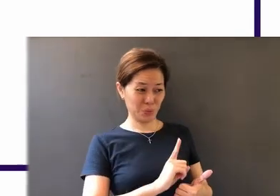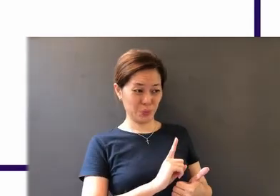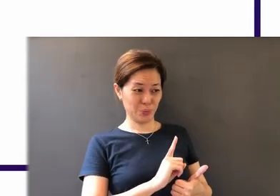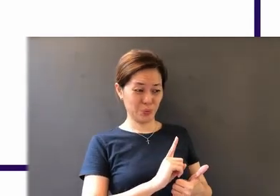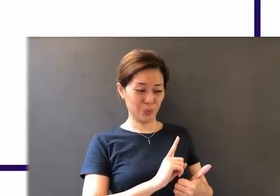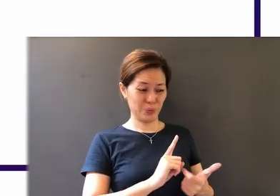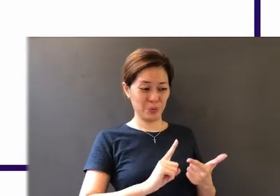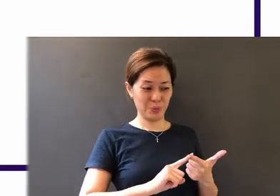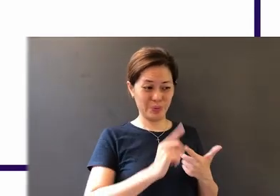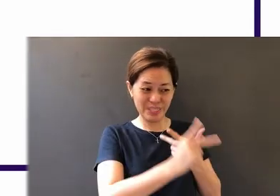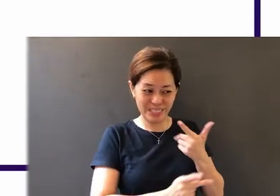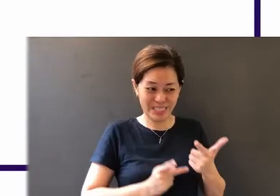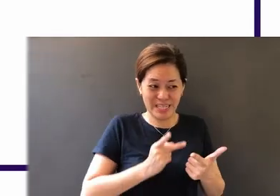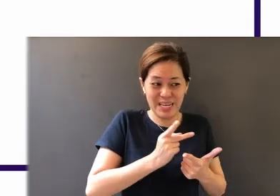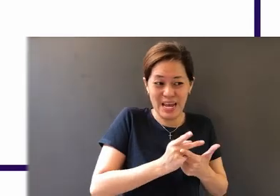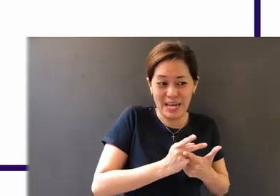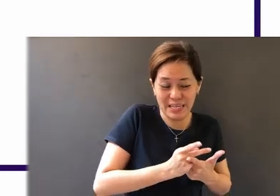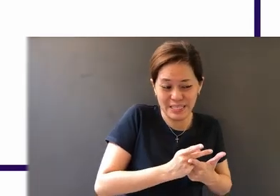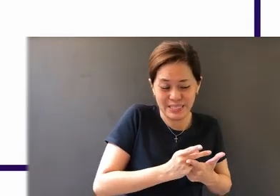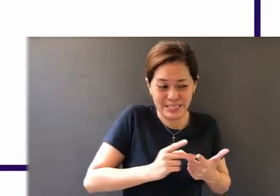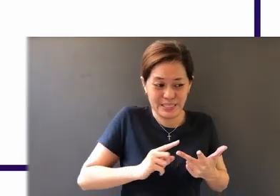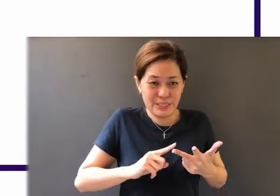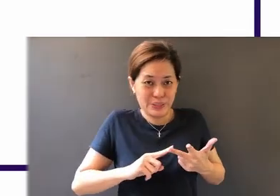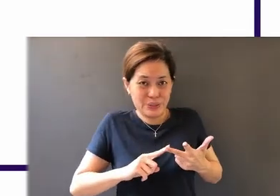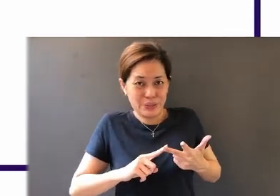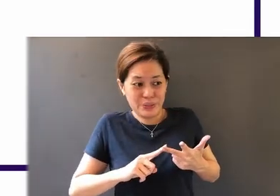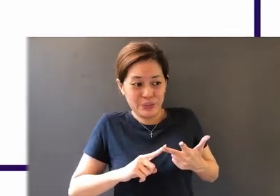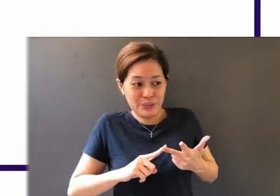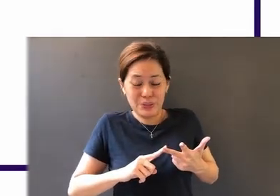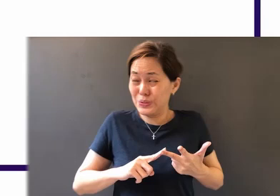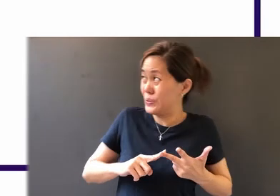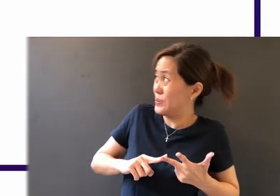thing that we are saying? And what we are saying, does it glorify